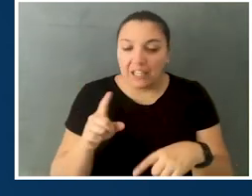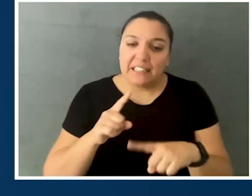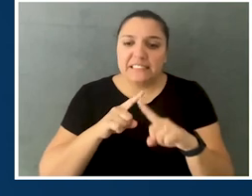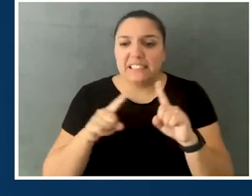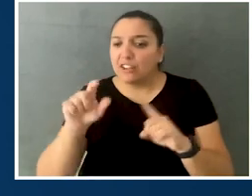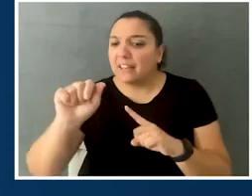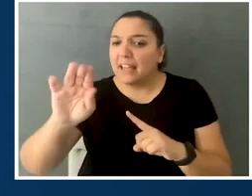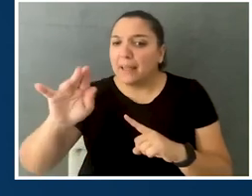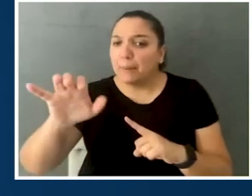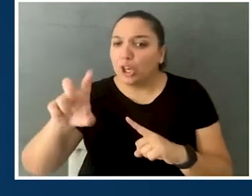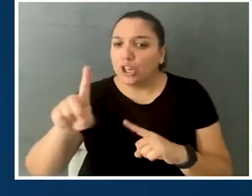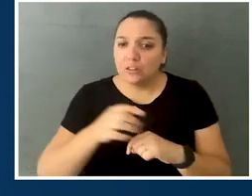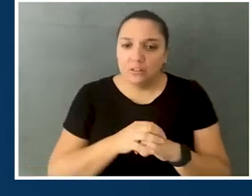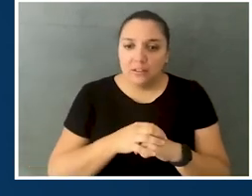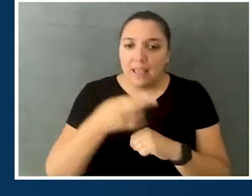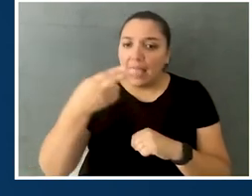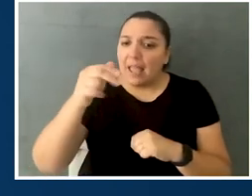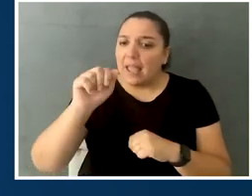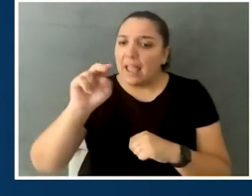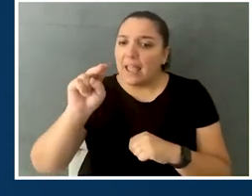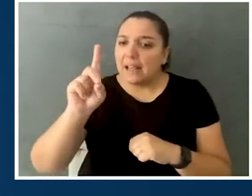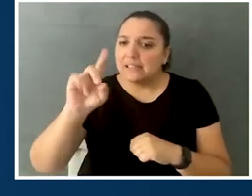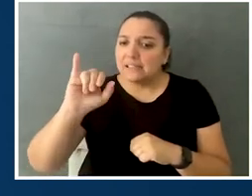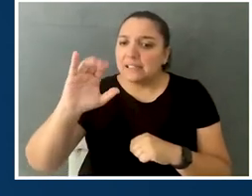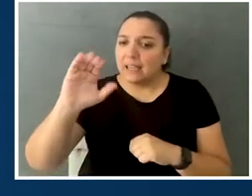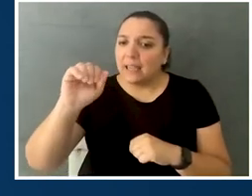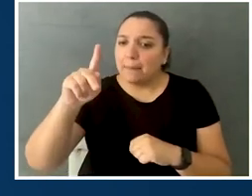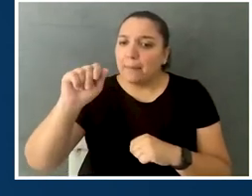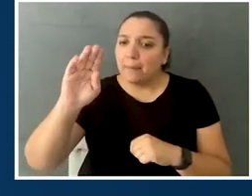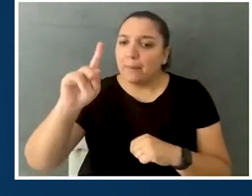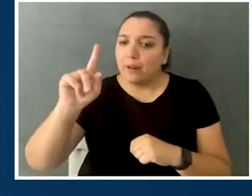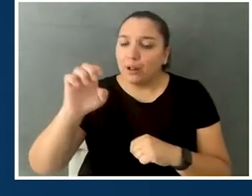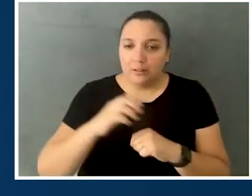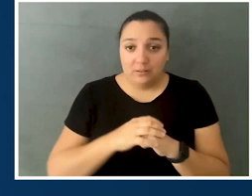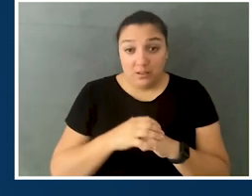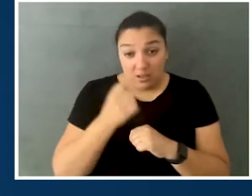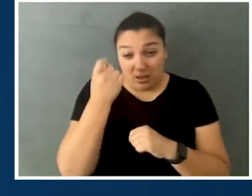differently abled and handy-capable, and, everyone in the audience, I wanna let you know that